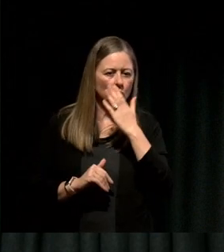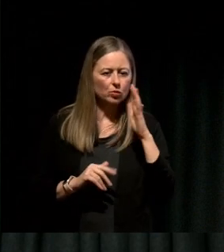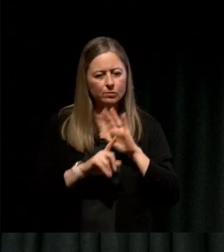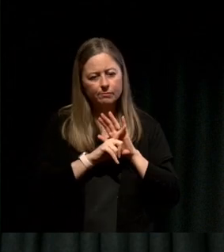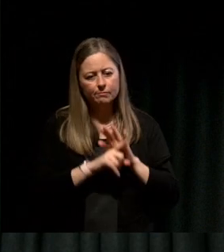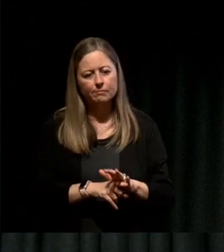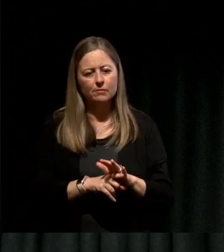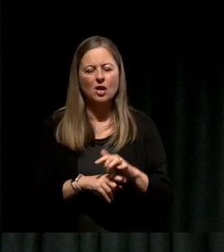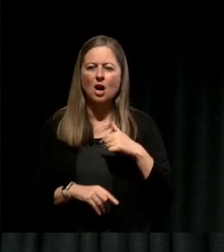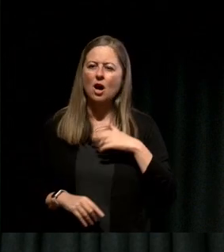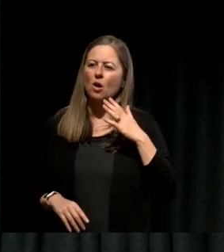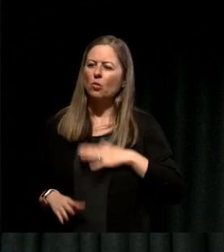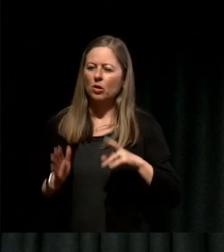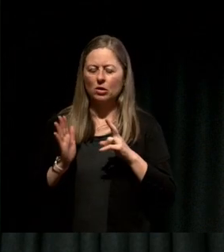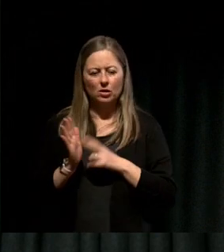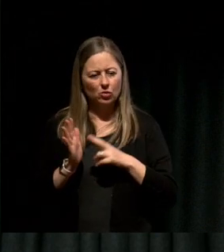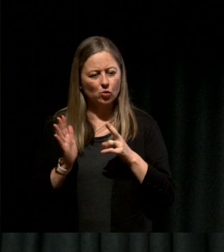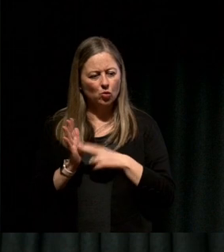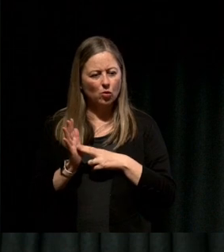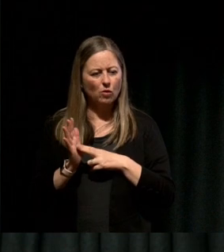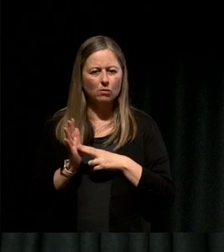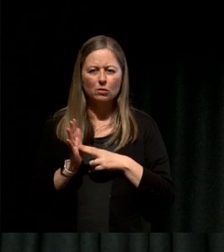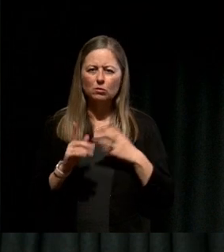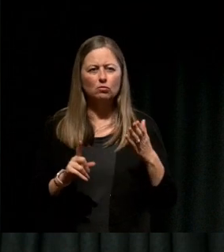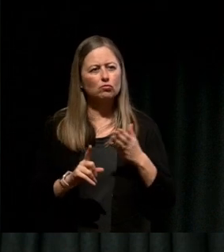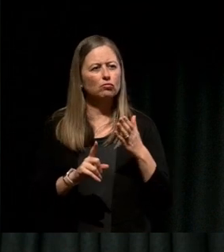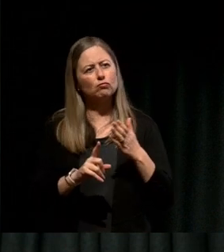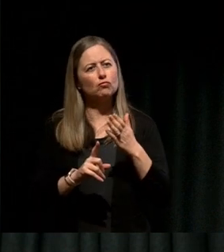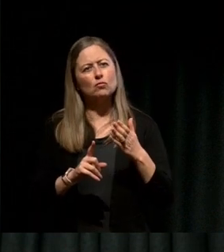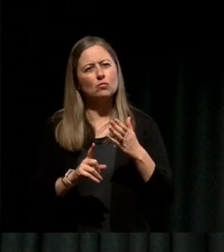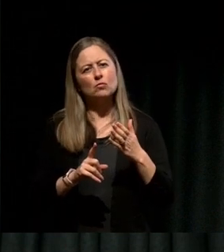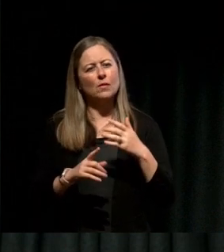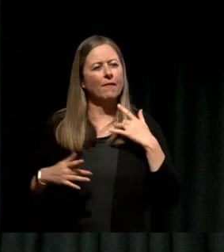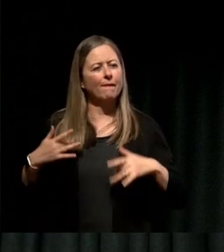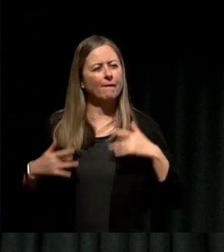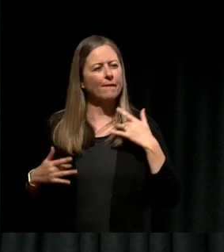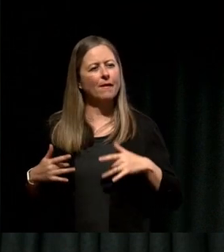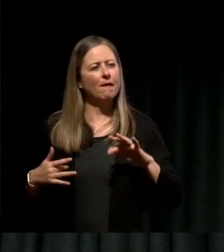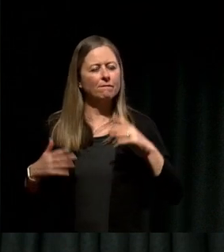but I want to normalize that journey of mental health in our society because it's still not talked about enough.